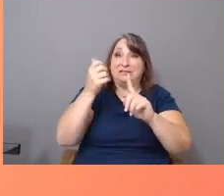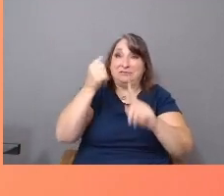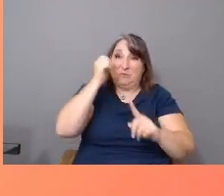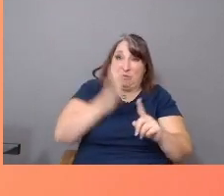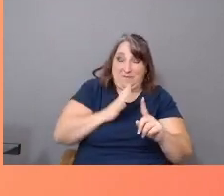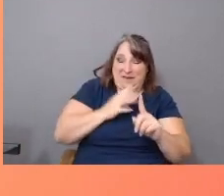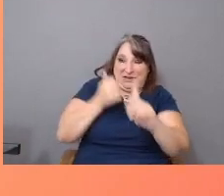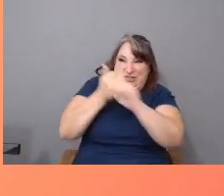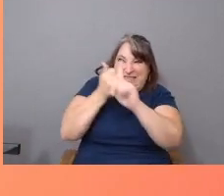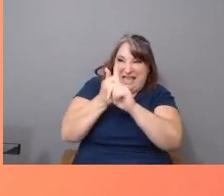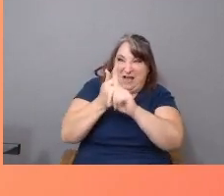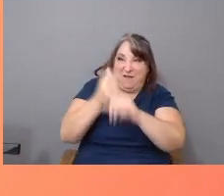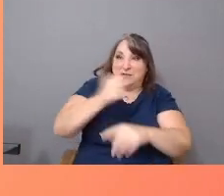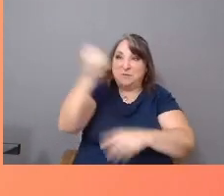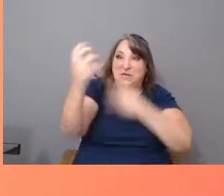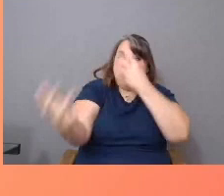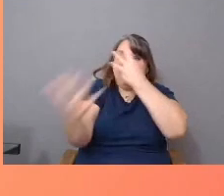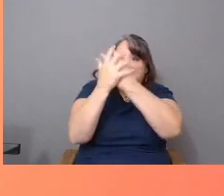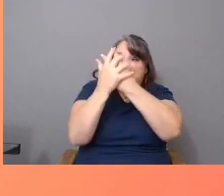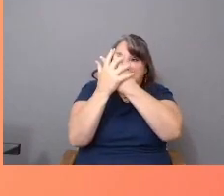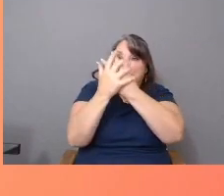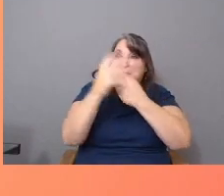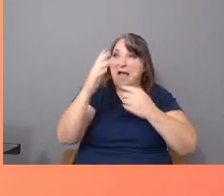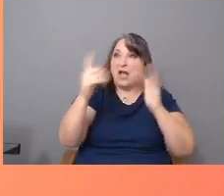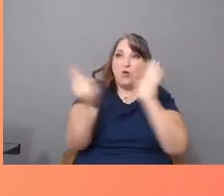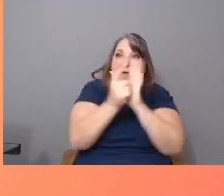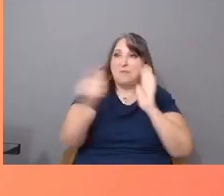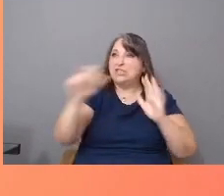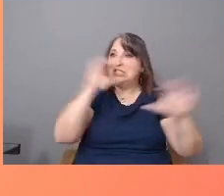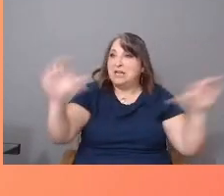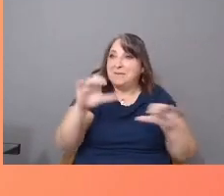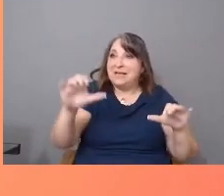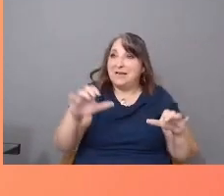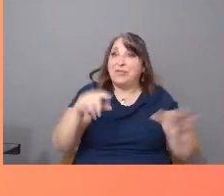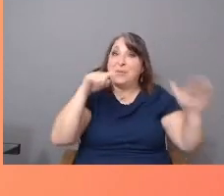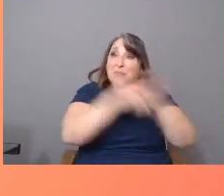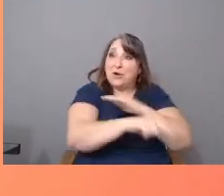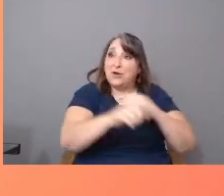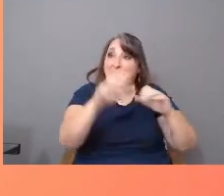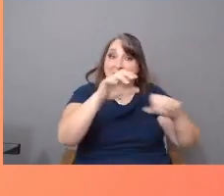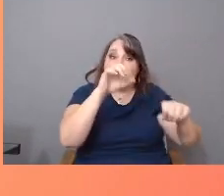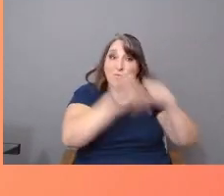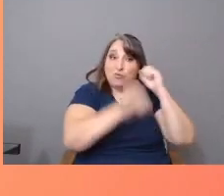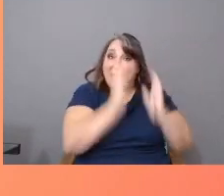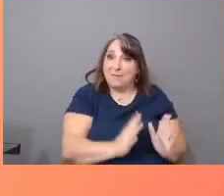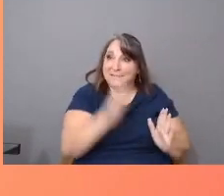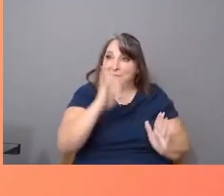the murder of her rapist by her boyfriend. The project explores race, class, and gender